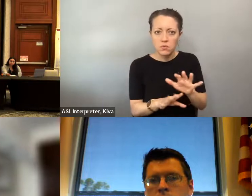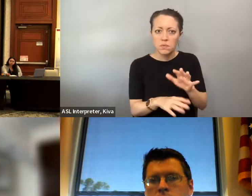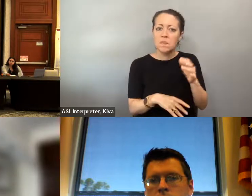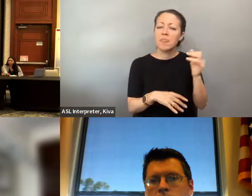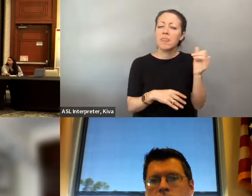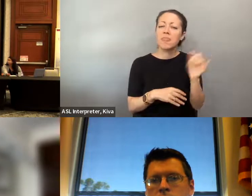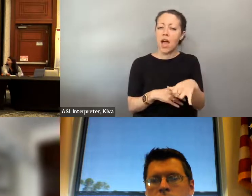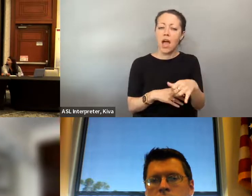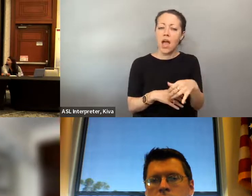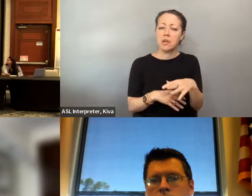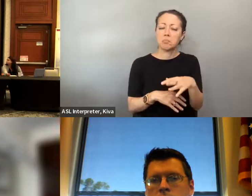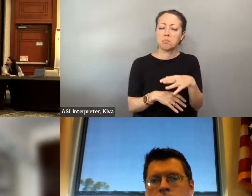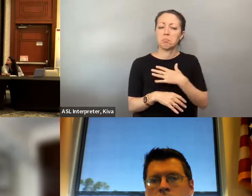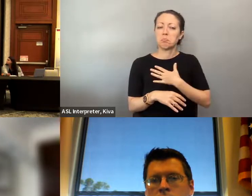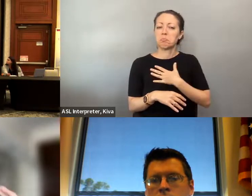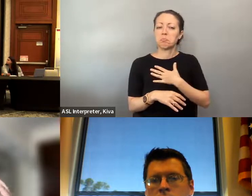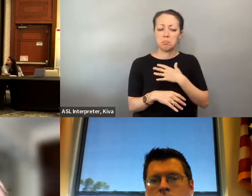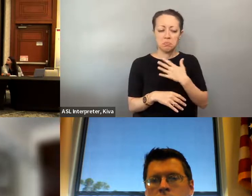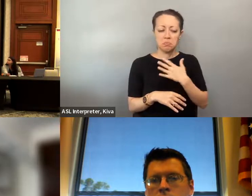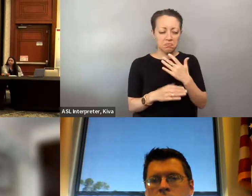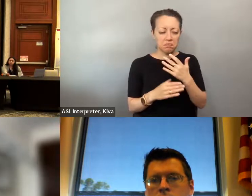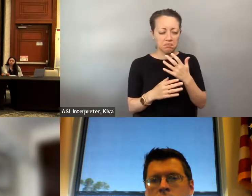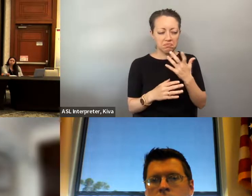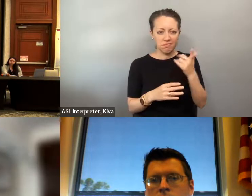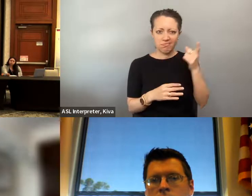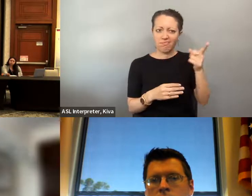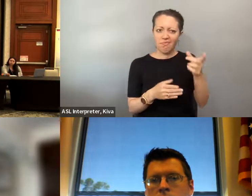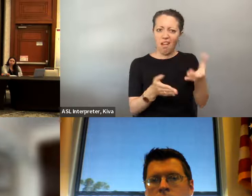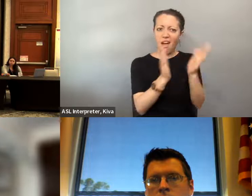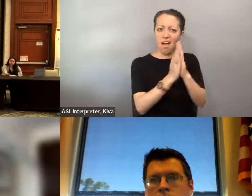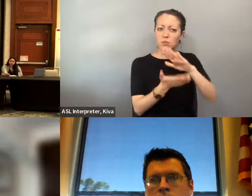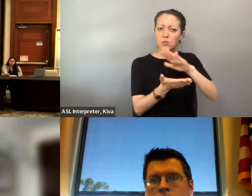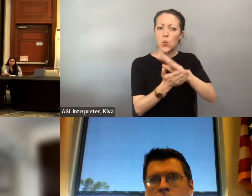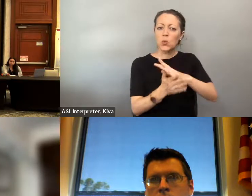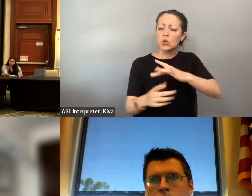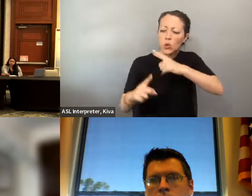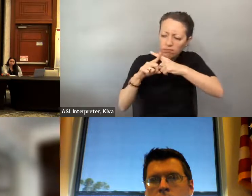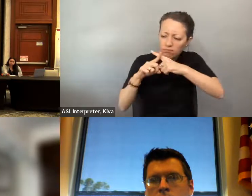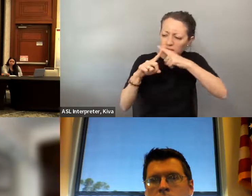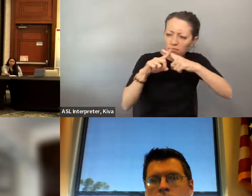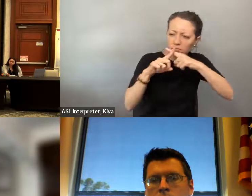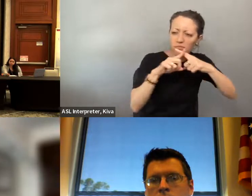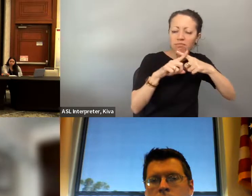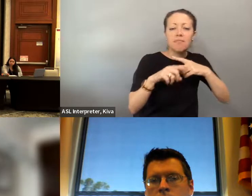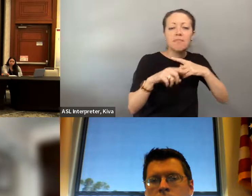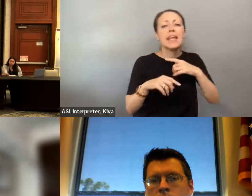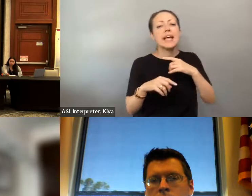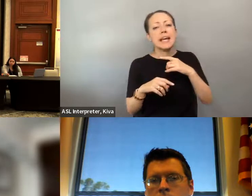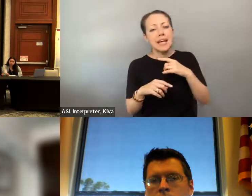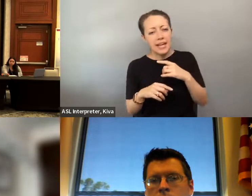schools, stickers off their off their walls, where books are being taken off, bookshelves in school districts, if they reflect the existence of Lgbtq people, or speak honestly about, race and racism, and tell the honest story of our country's history, So in an Atmosphere story of our country's history . So in an atmosphere of